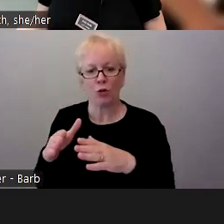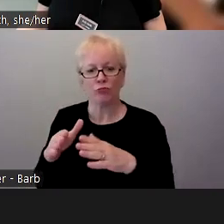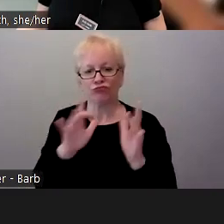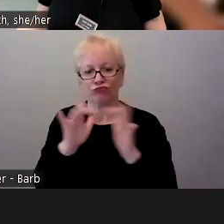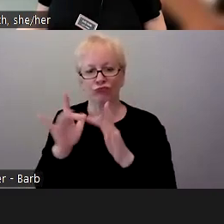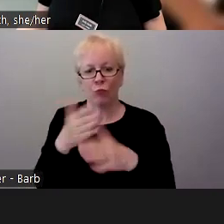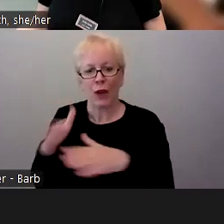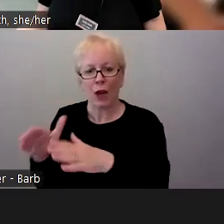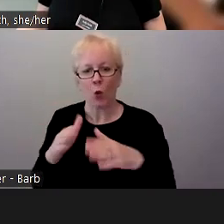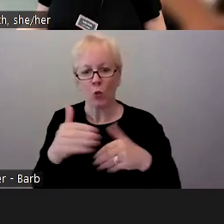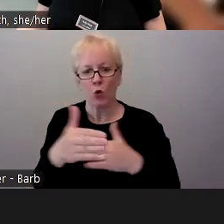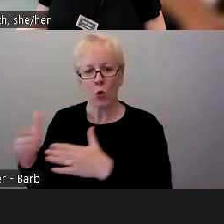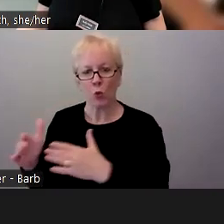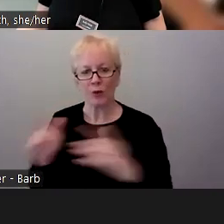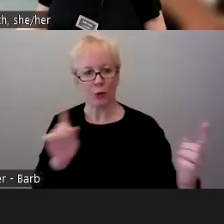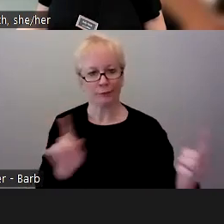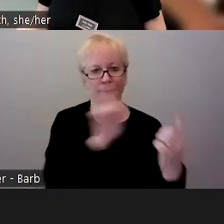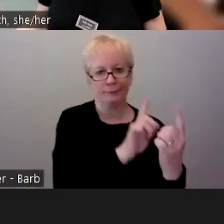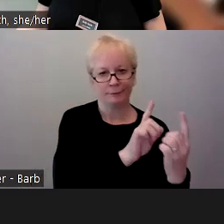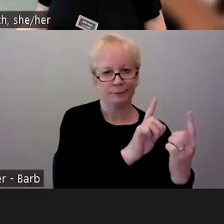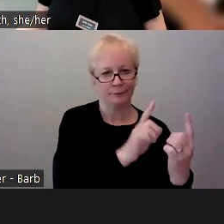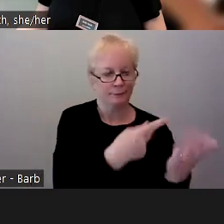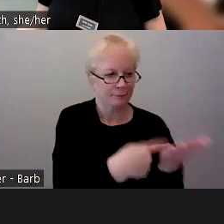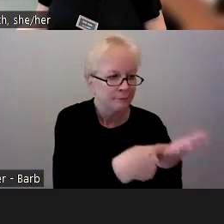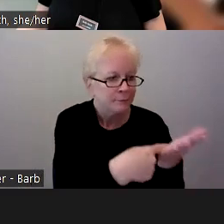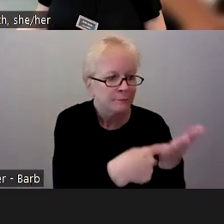Because really after that initial kickoff meeting, it's the partners deciding with one